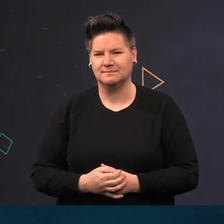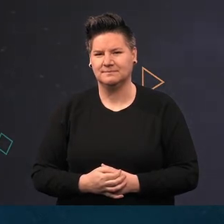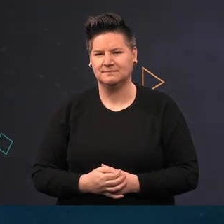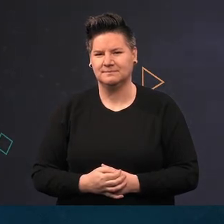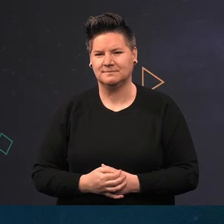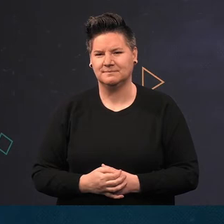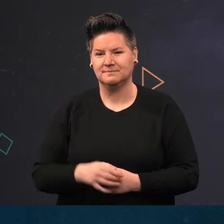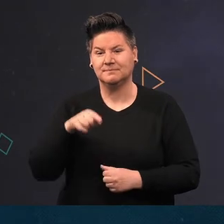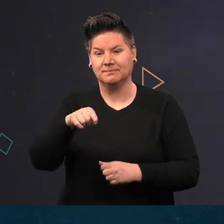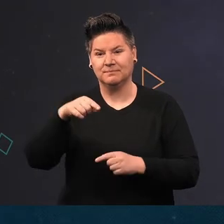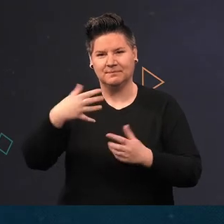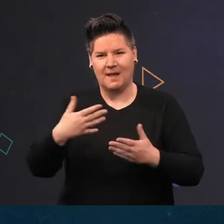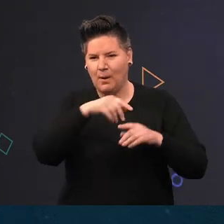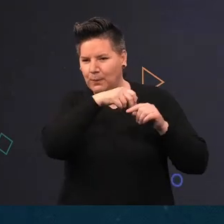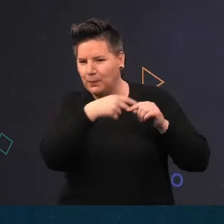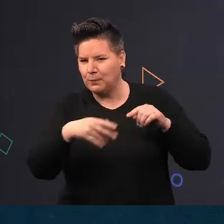Moving down the slope into deeper water and on the kelp